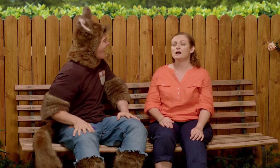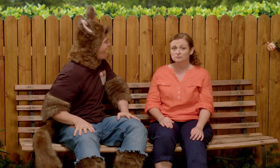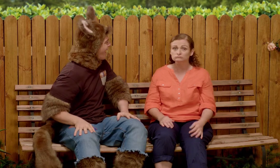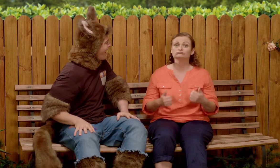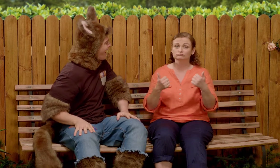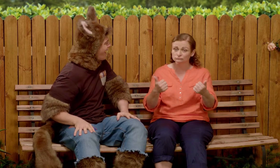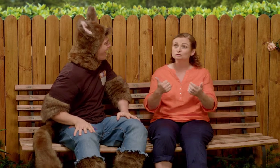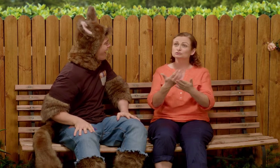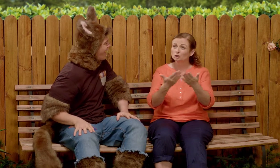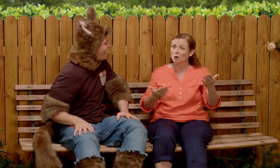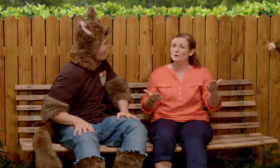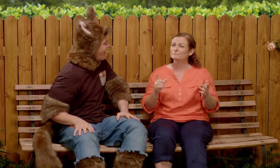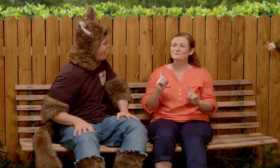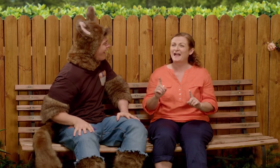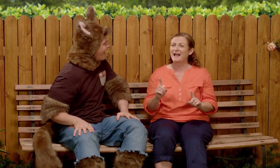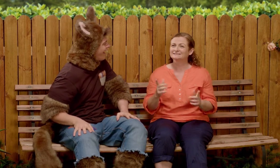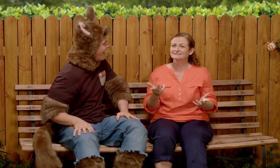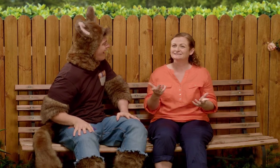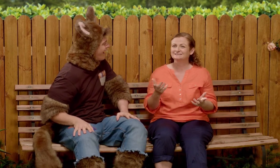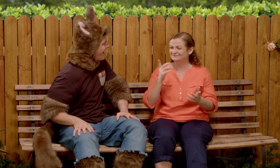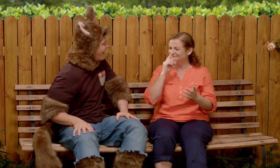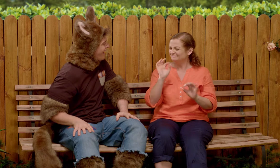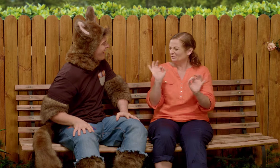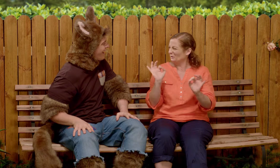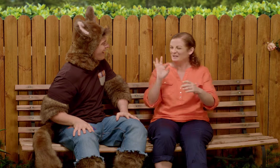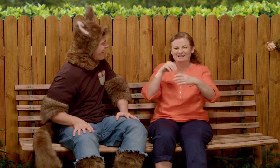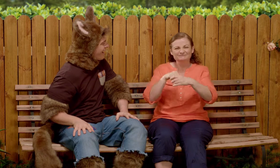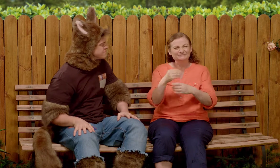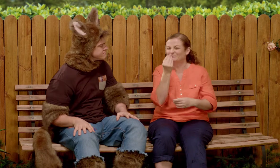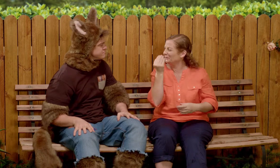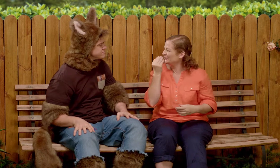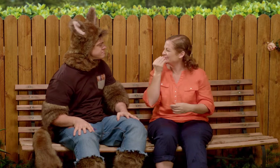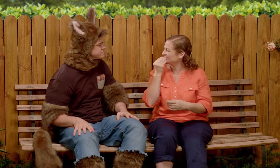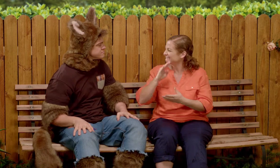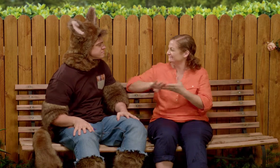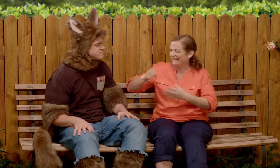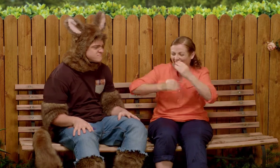Hmm, well that is a bit better but can you think of something